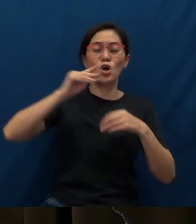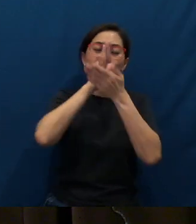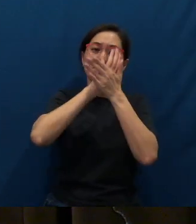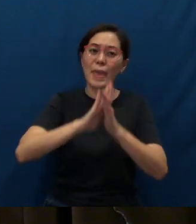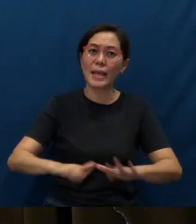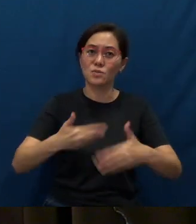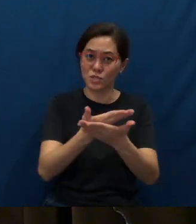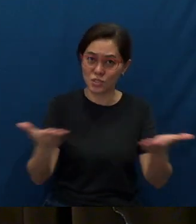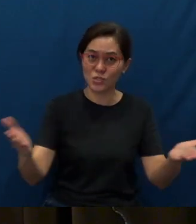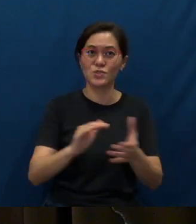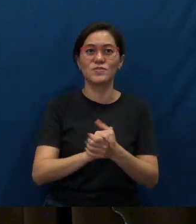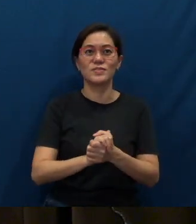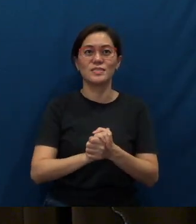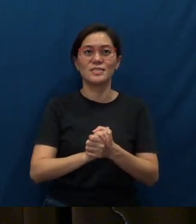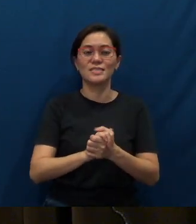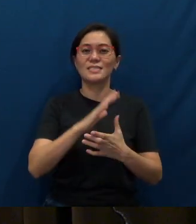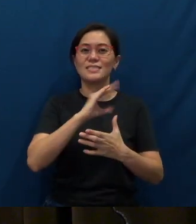福杯满溢。 (and His blessings be in abundance.)